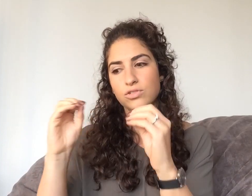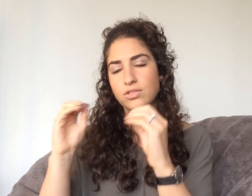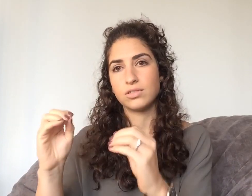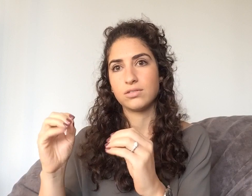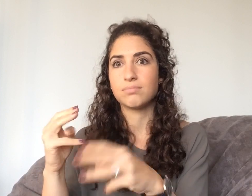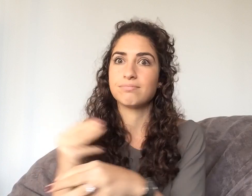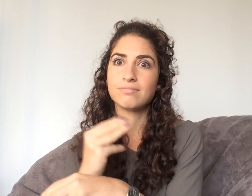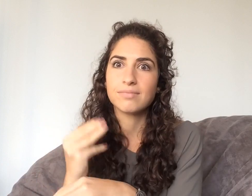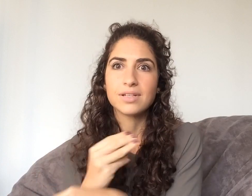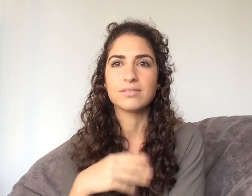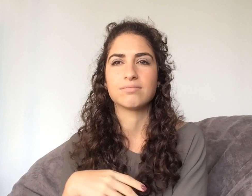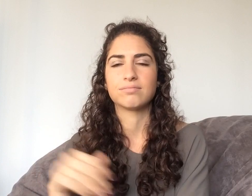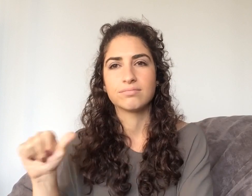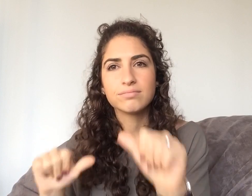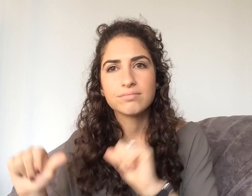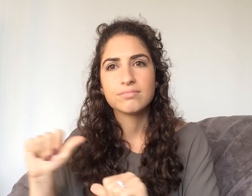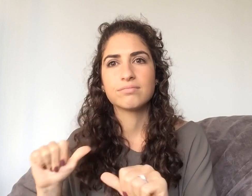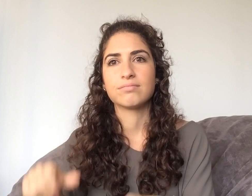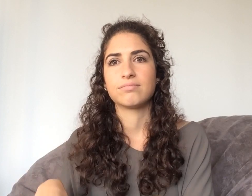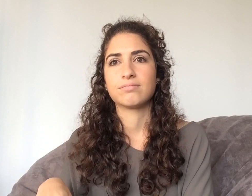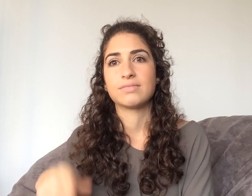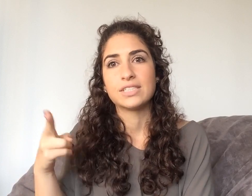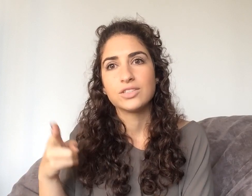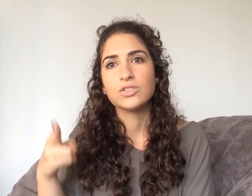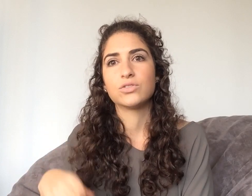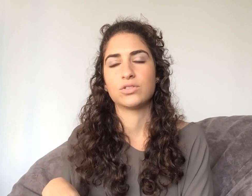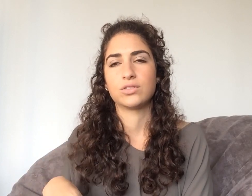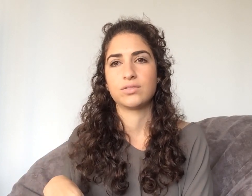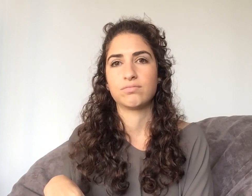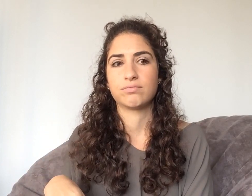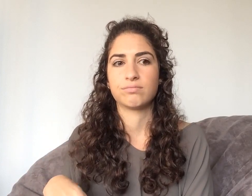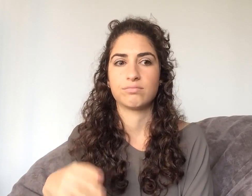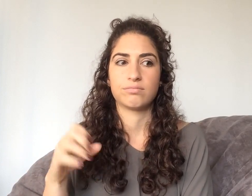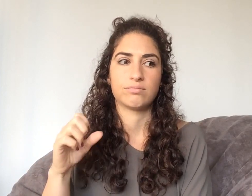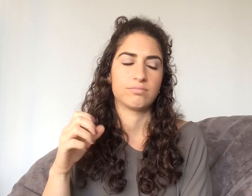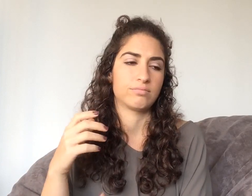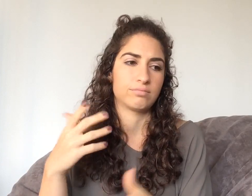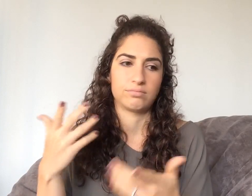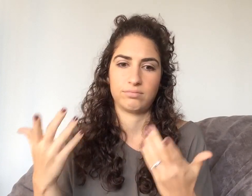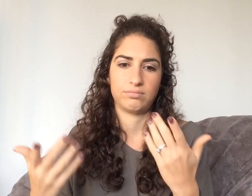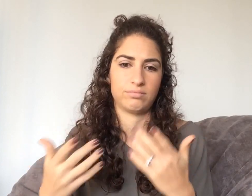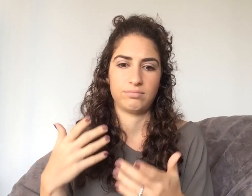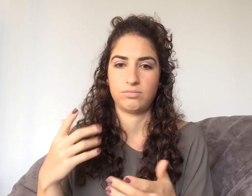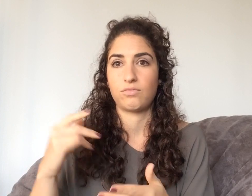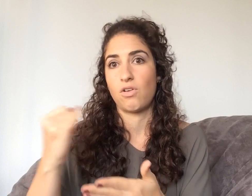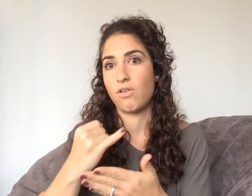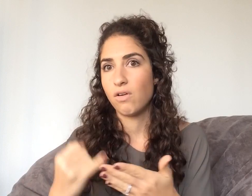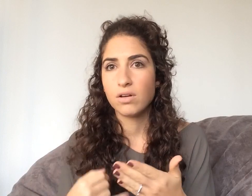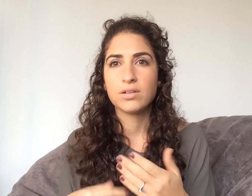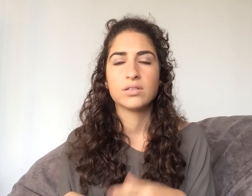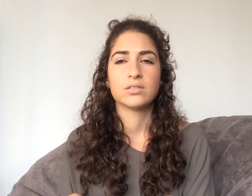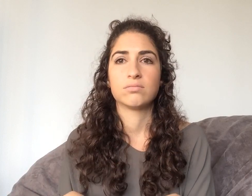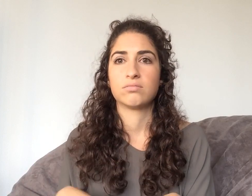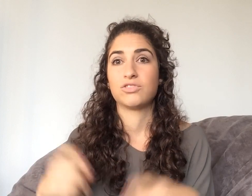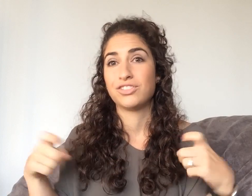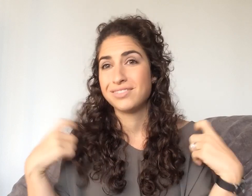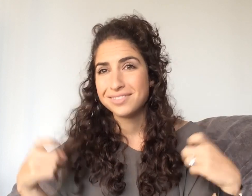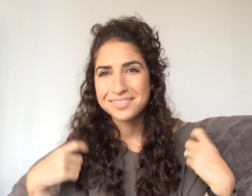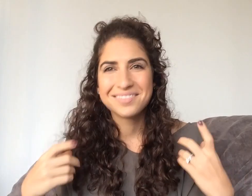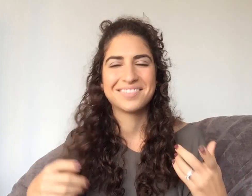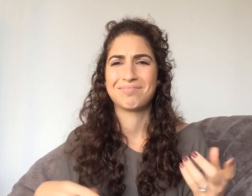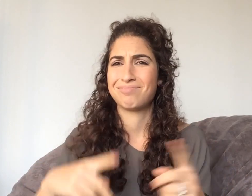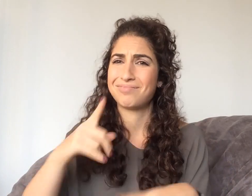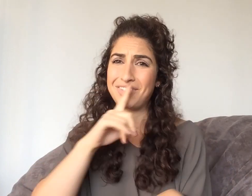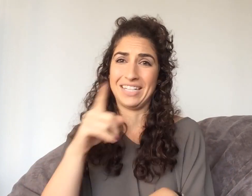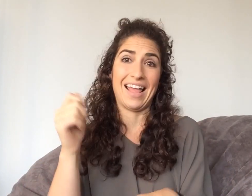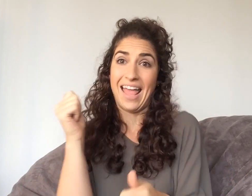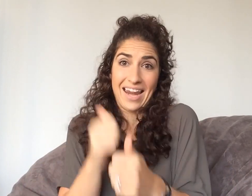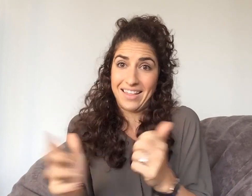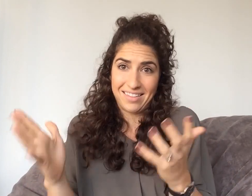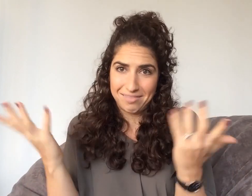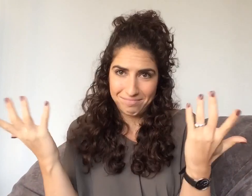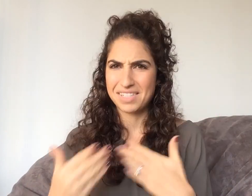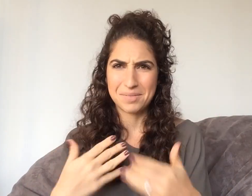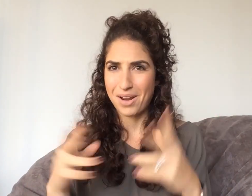It means you probably are teaching math, or science, history, art, gym ... really anything!